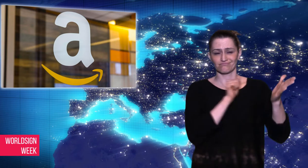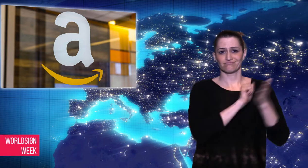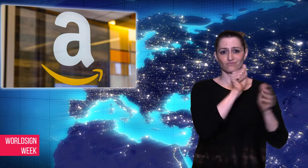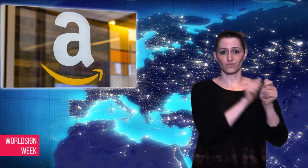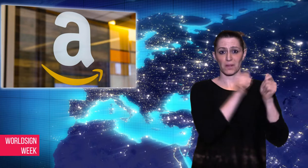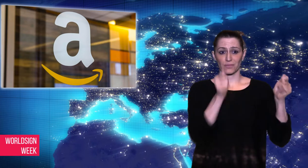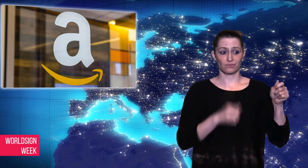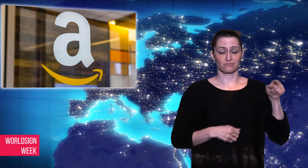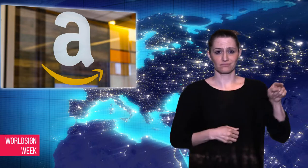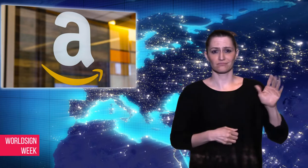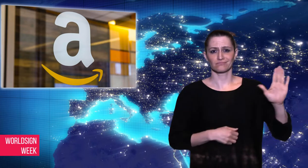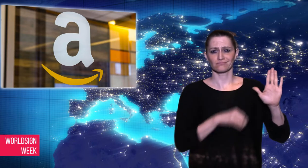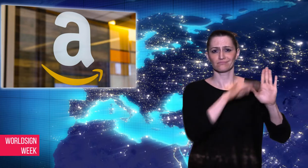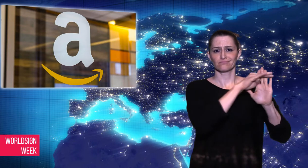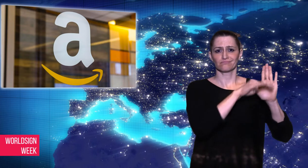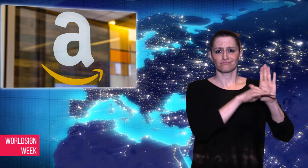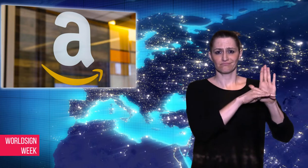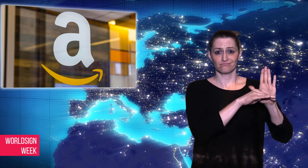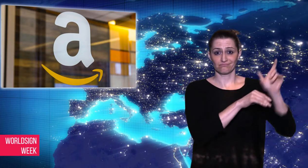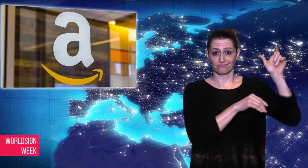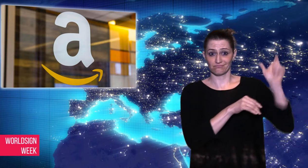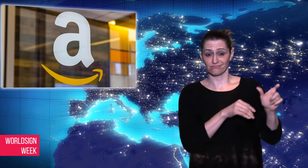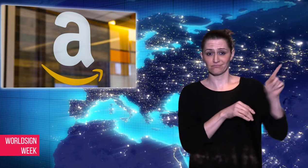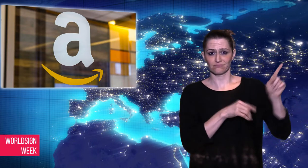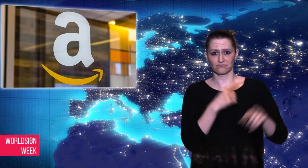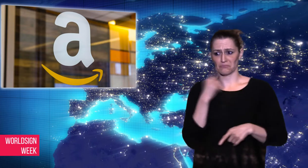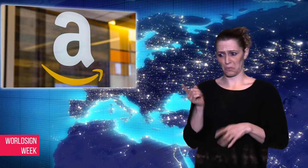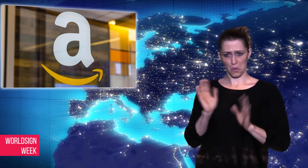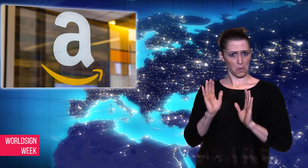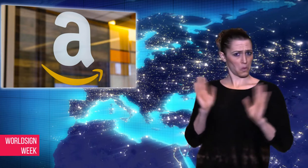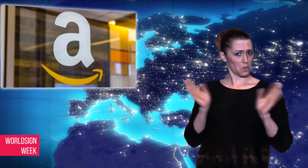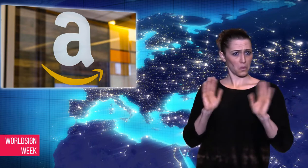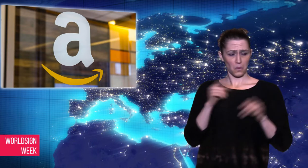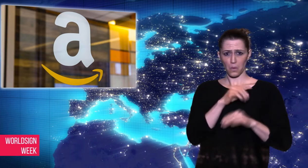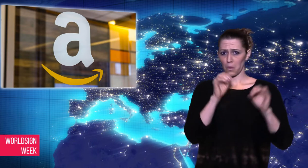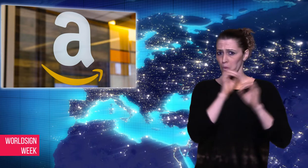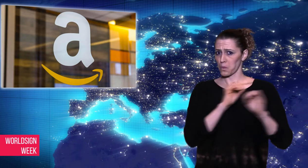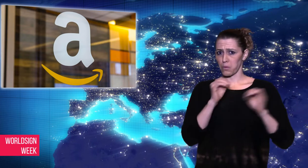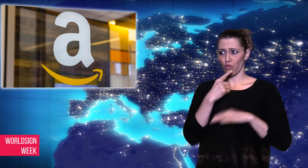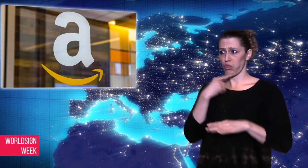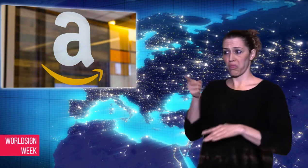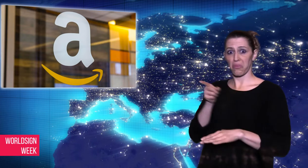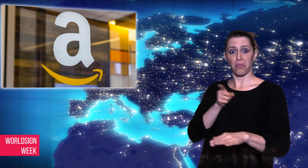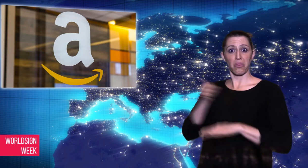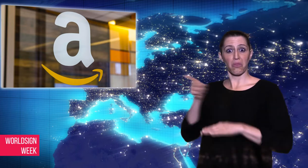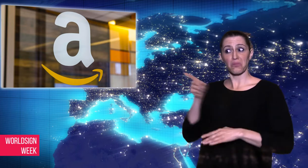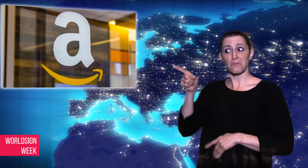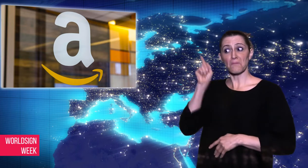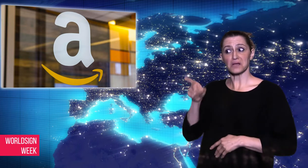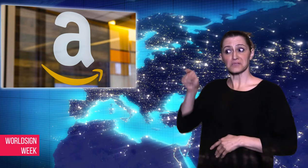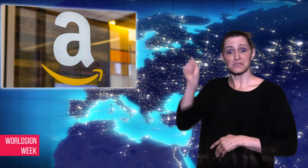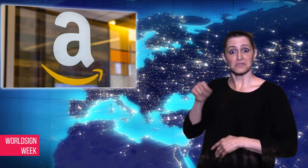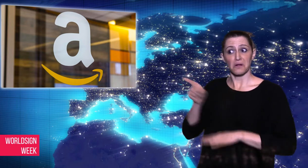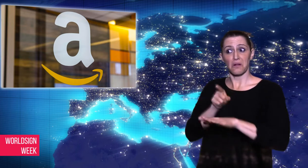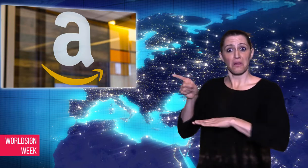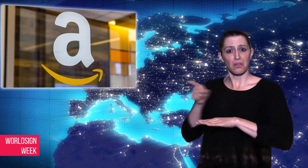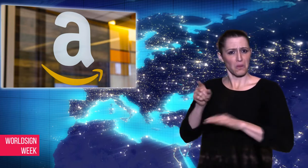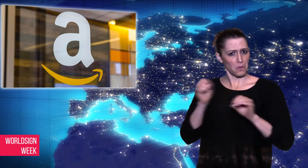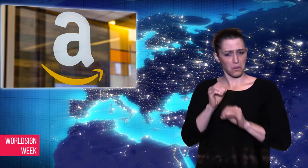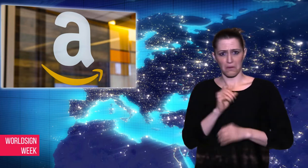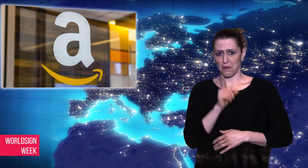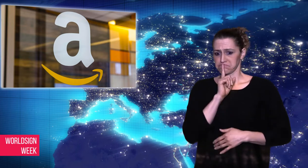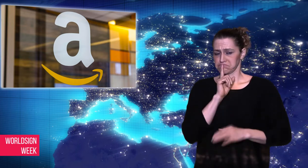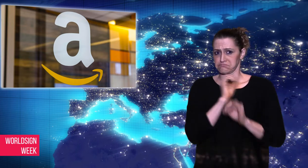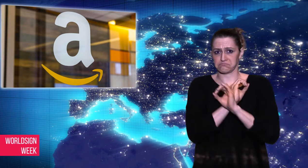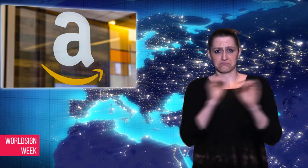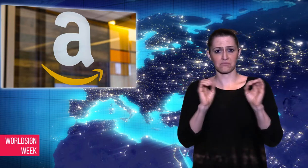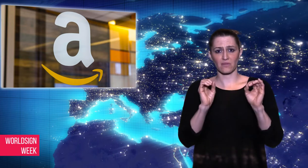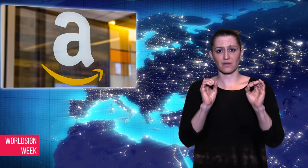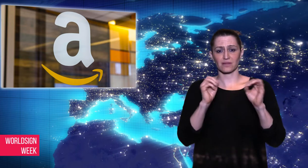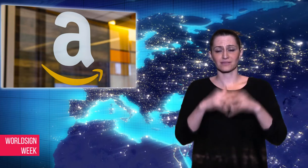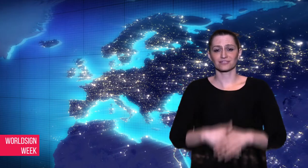denied any accusations of blackmail.